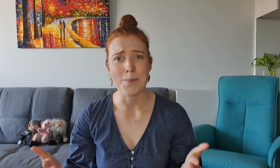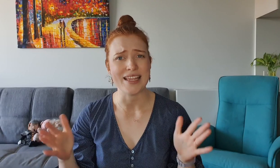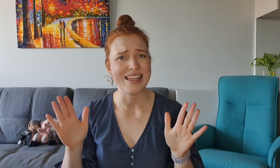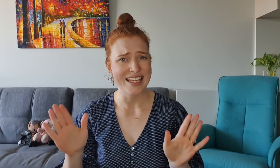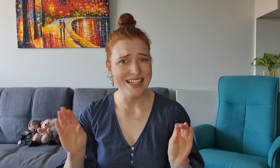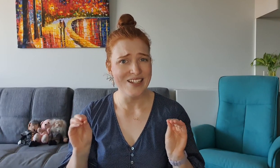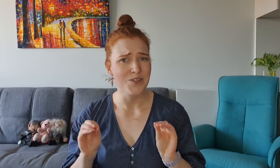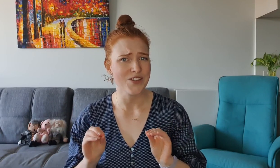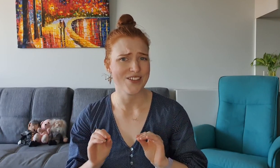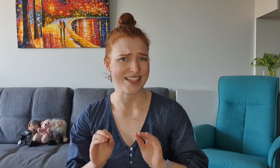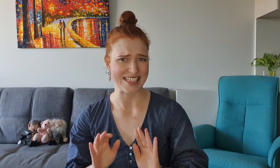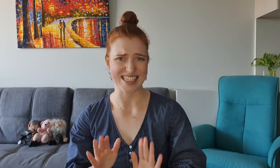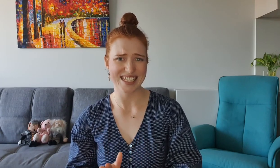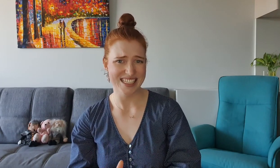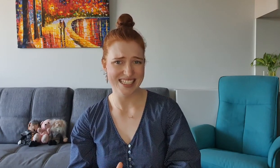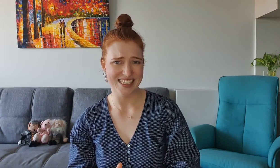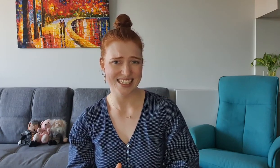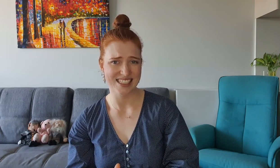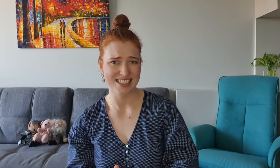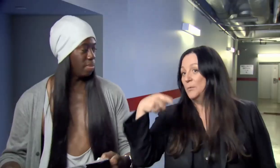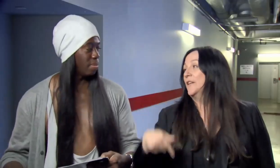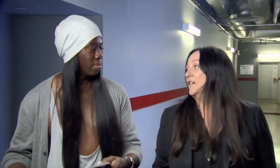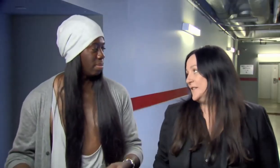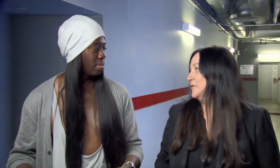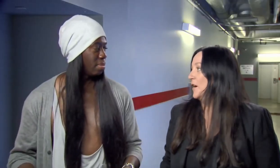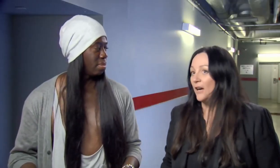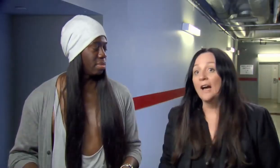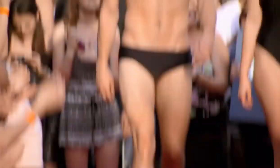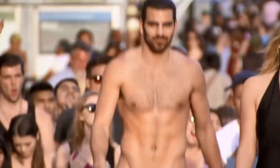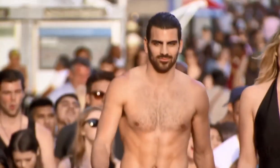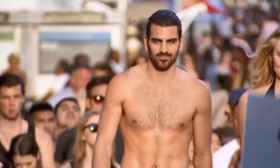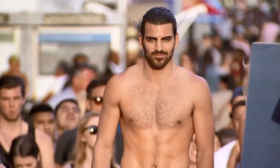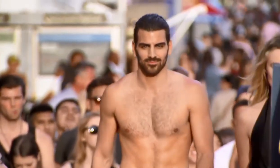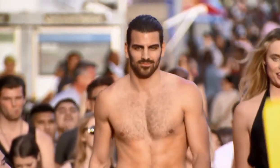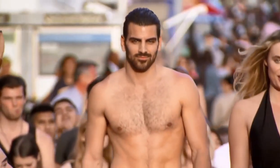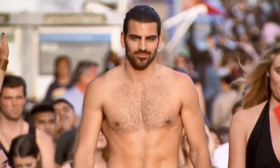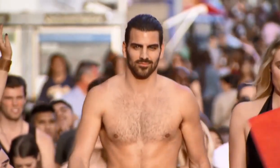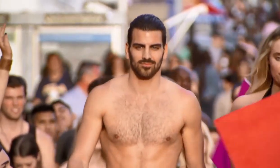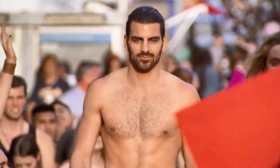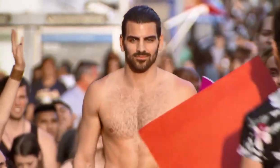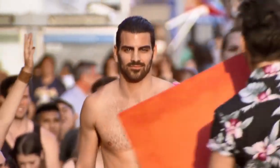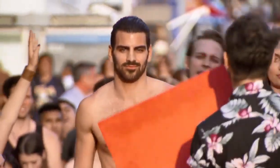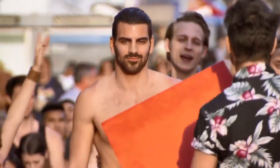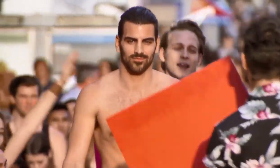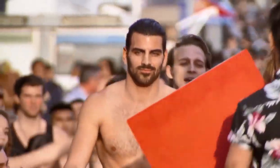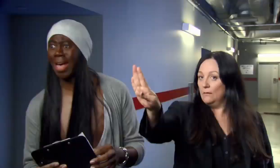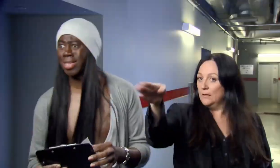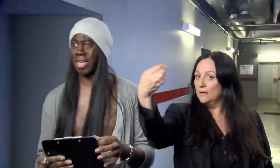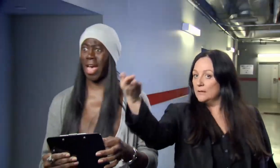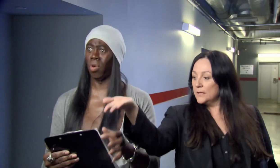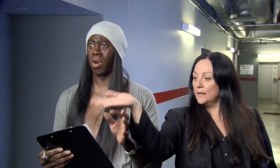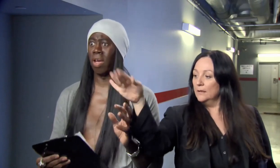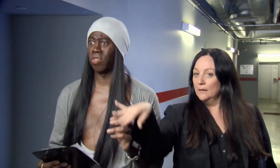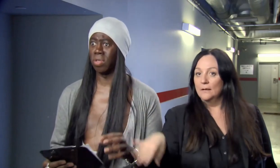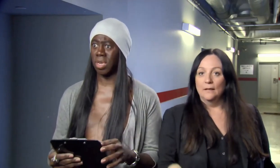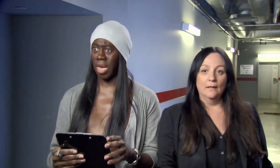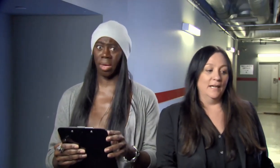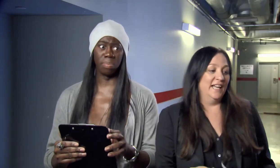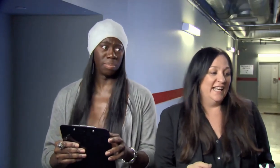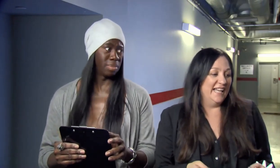but then also there's this I'm gonna win the hearts of America Do you know why? Because I know sign language I sign autographs all the time